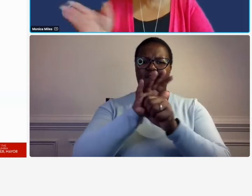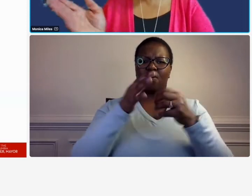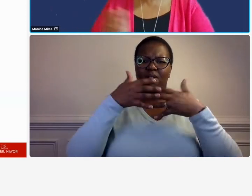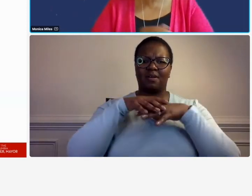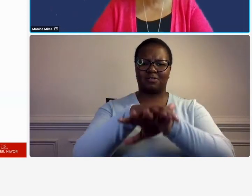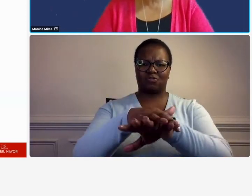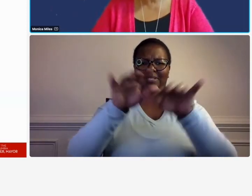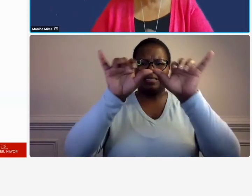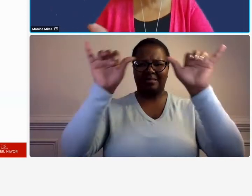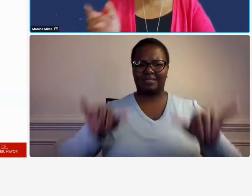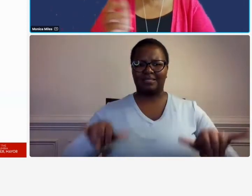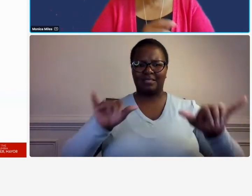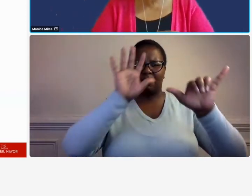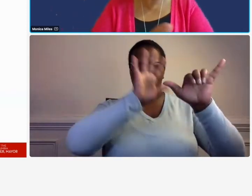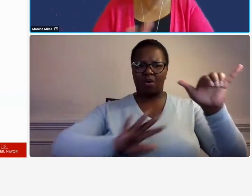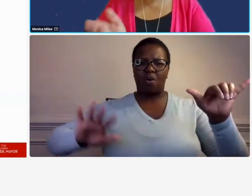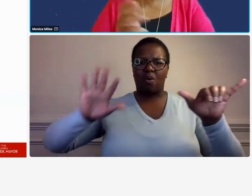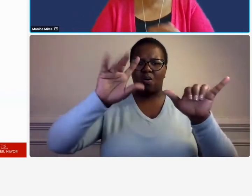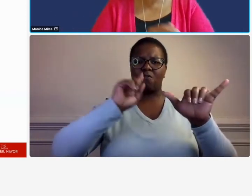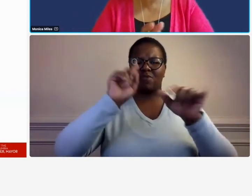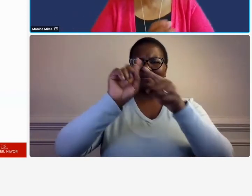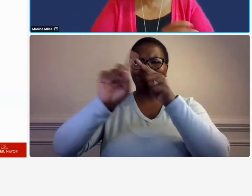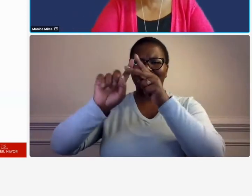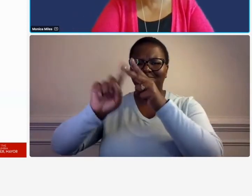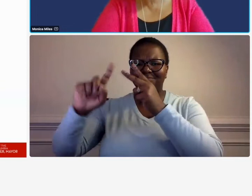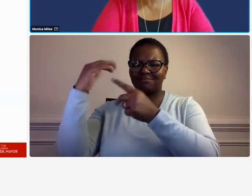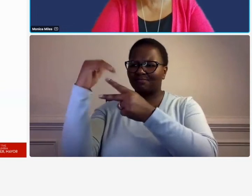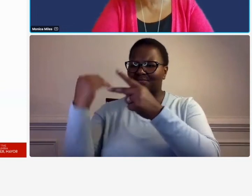out your reports your job cost ledger your general ledger your financial statements all of that